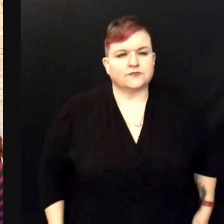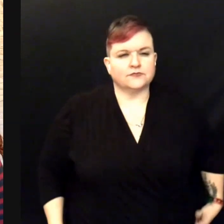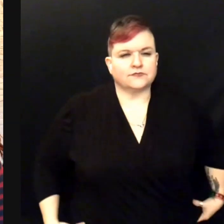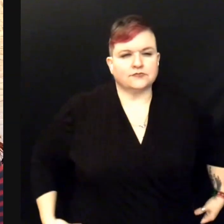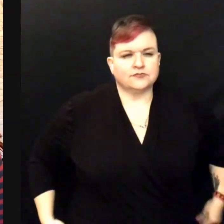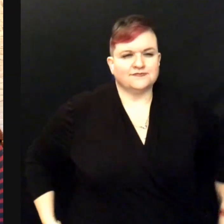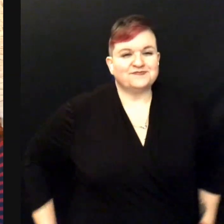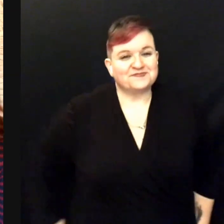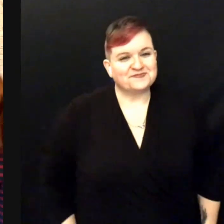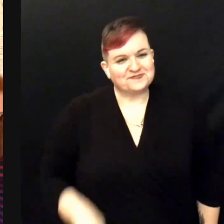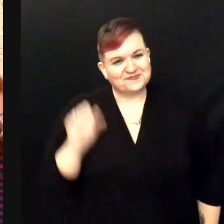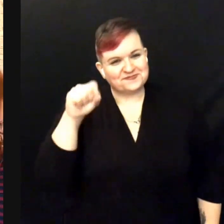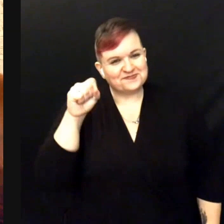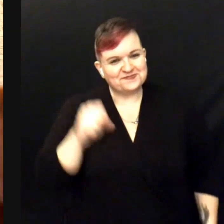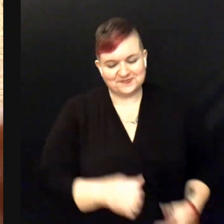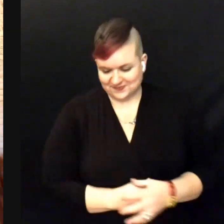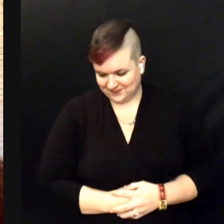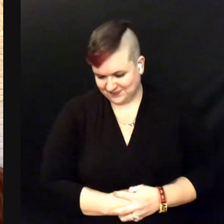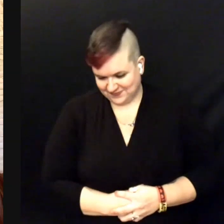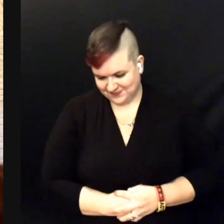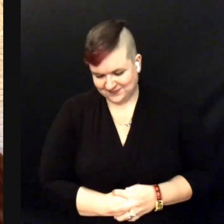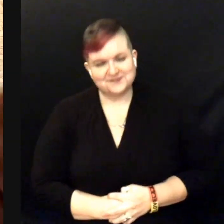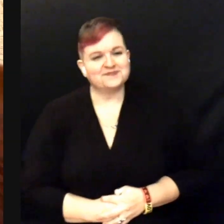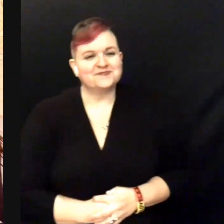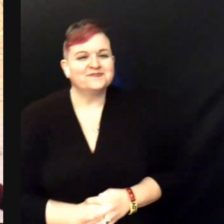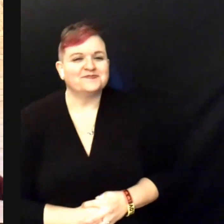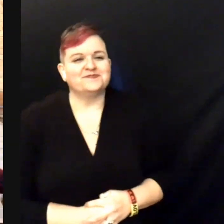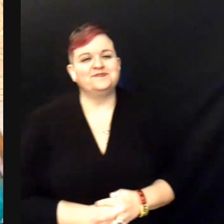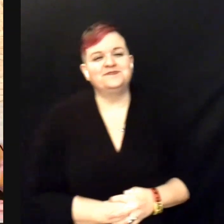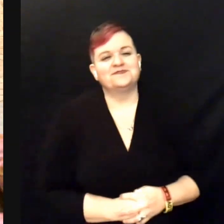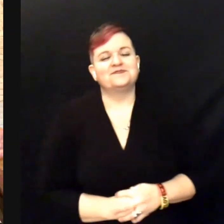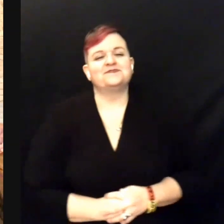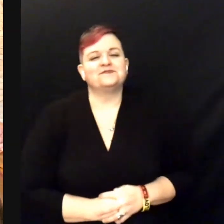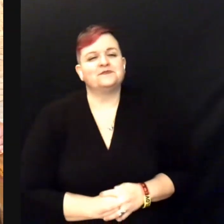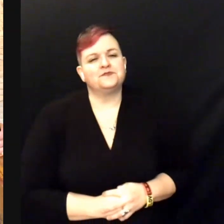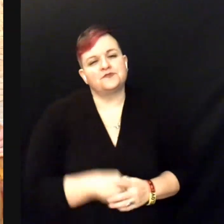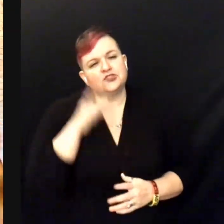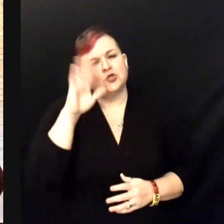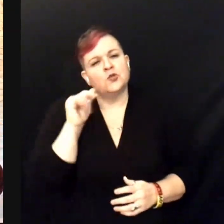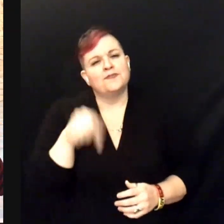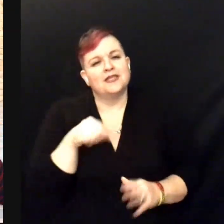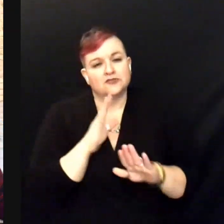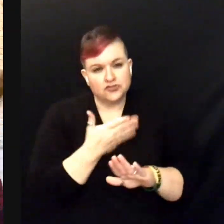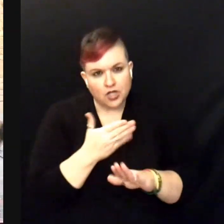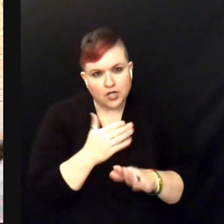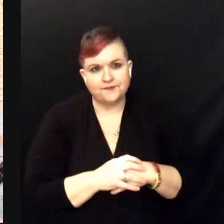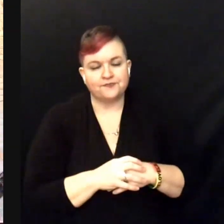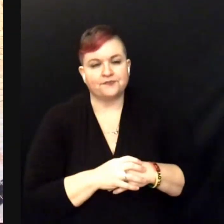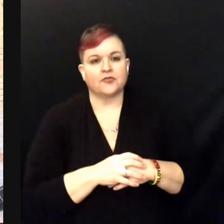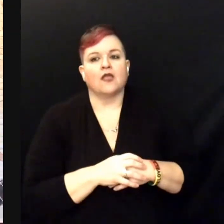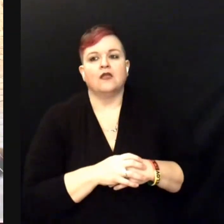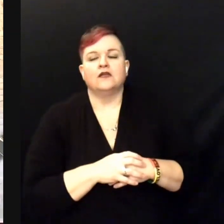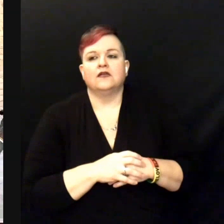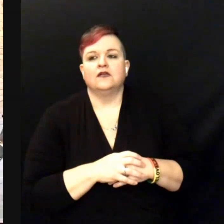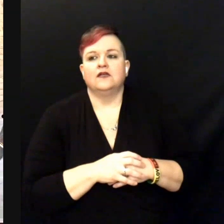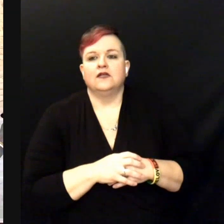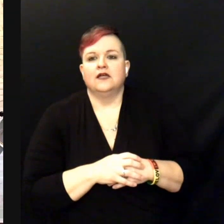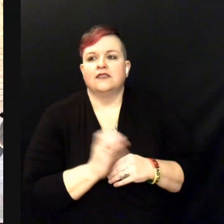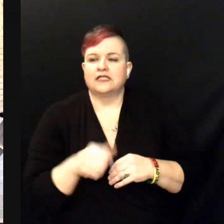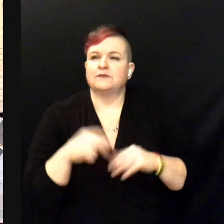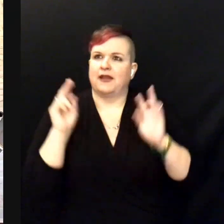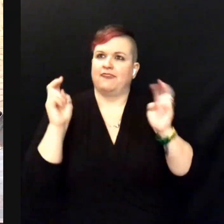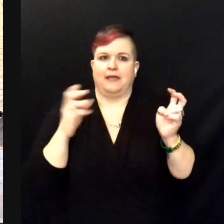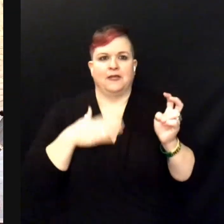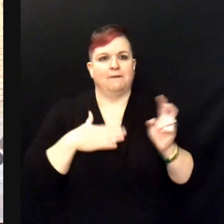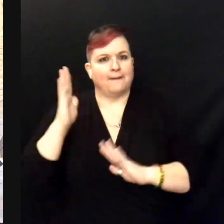Yeah. So that song has been a little bit of a theme in my past.